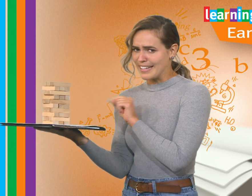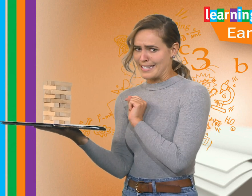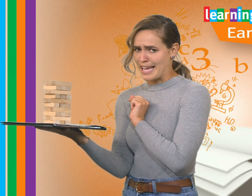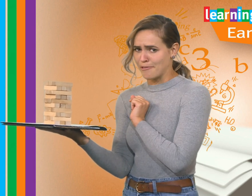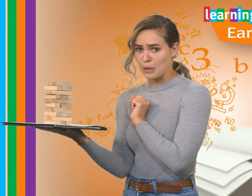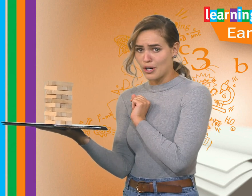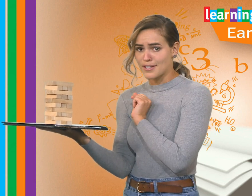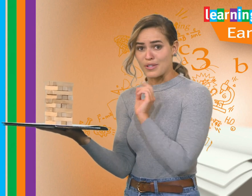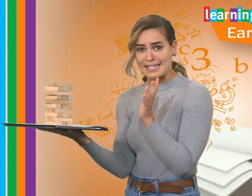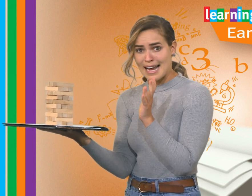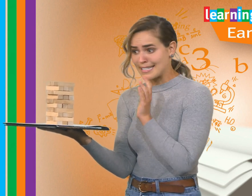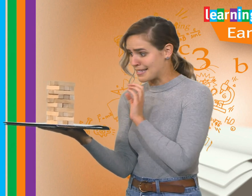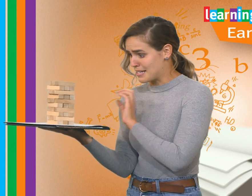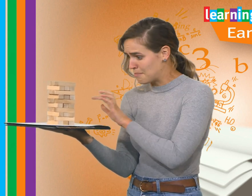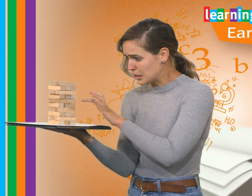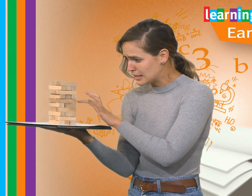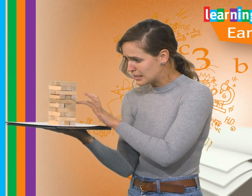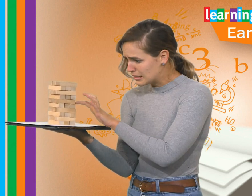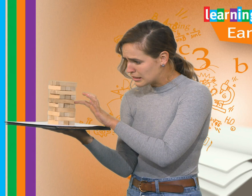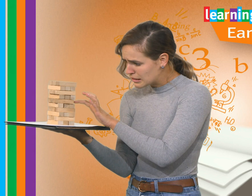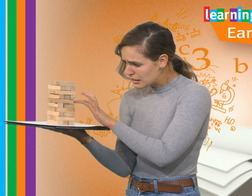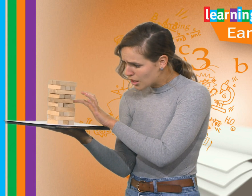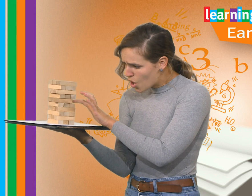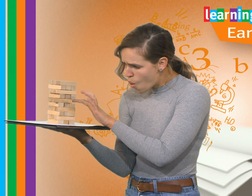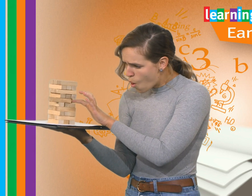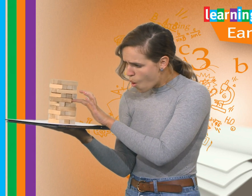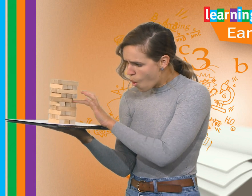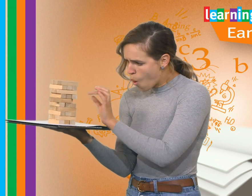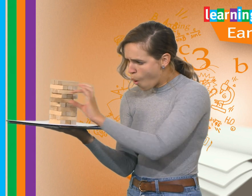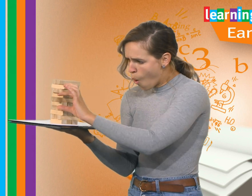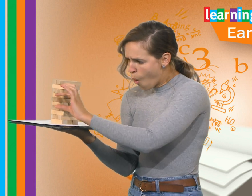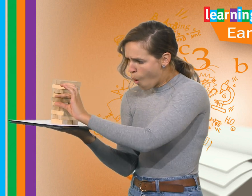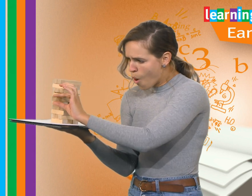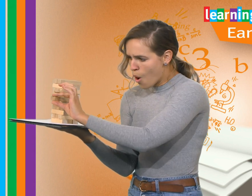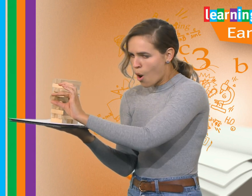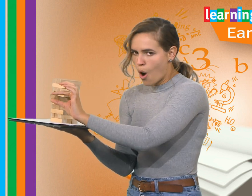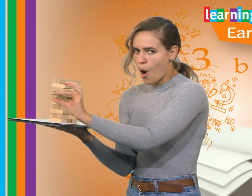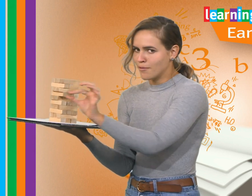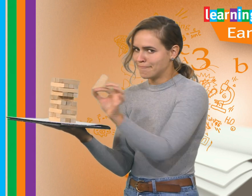like this game of blocks, so the stack doesn’t tumble?